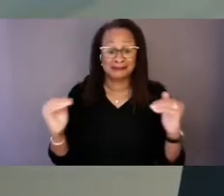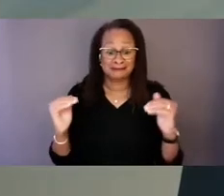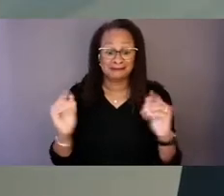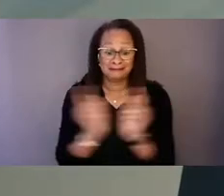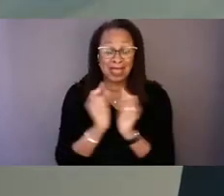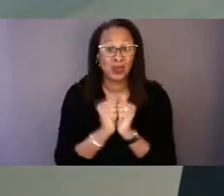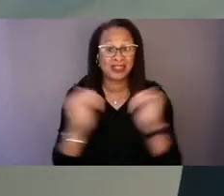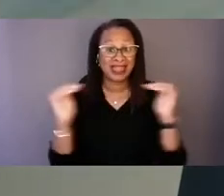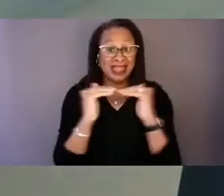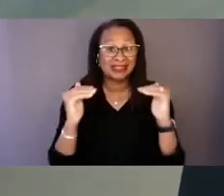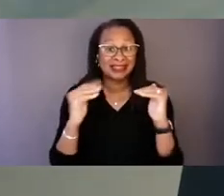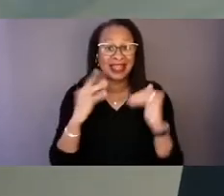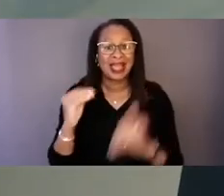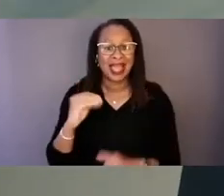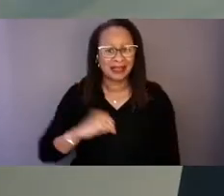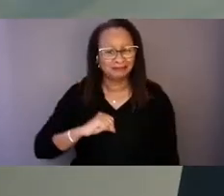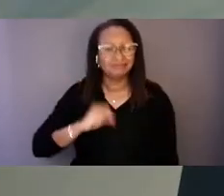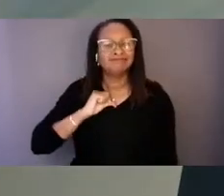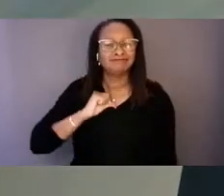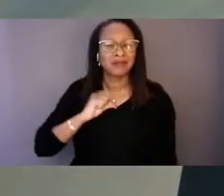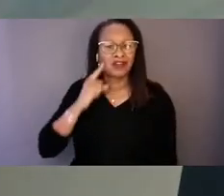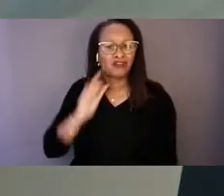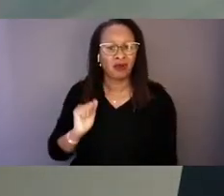Thank you all so much for the privilege of your time.